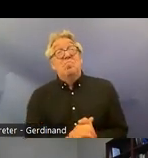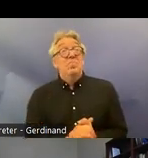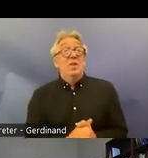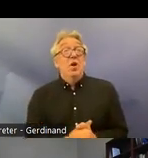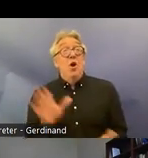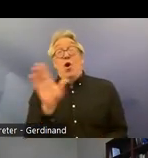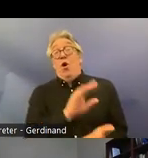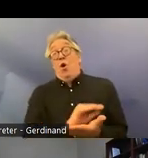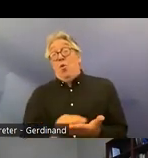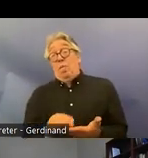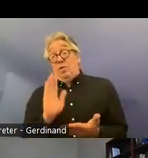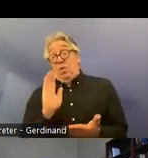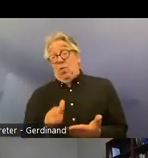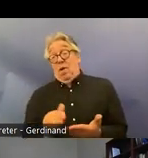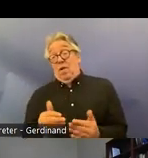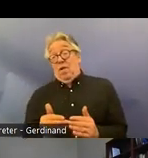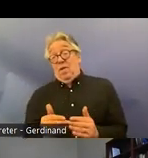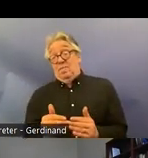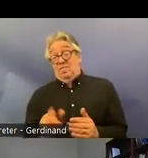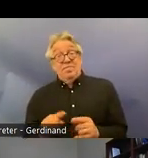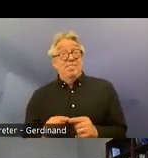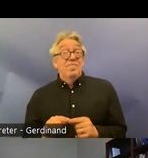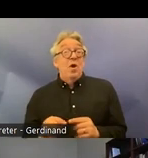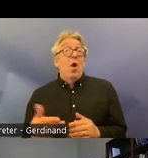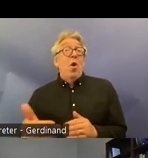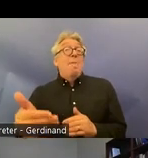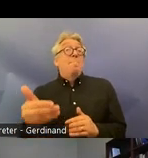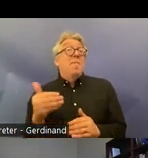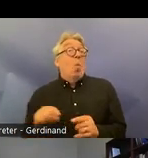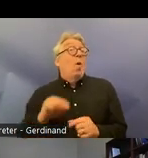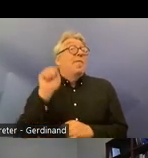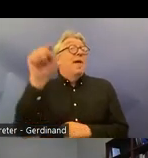parliament before the elections in 2025 and we would be surprised if the